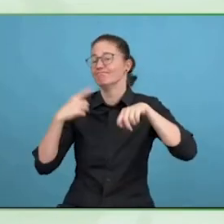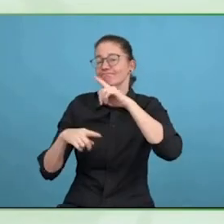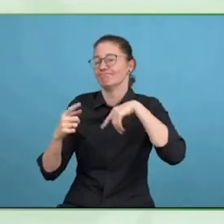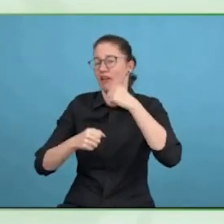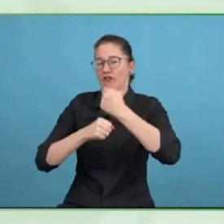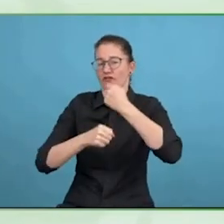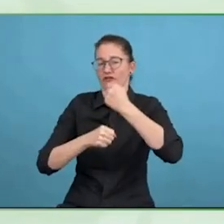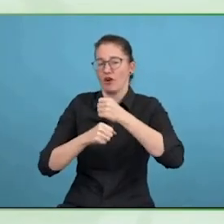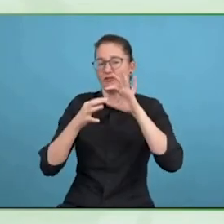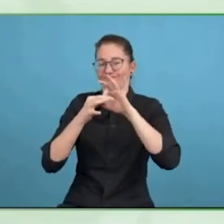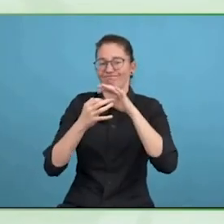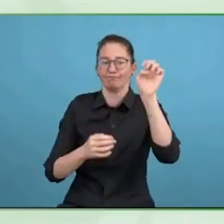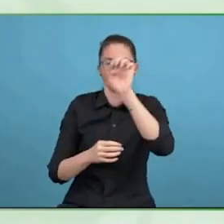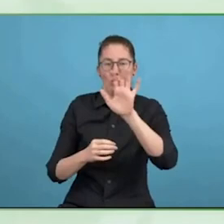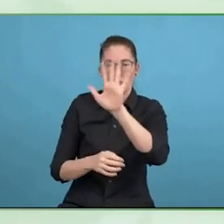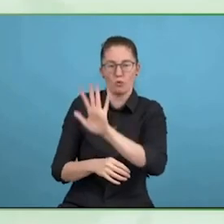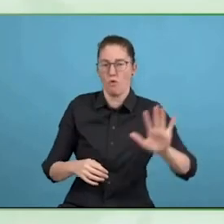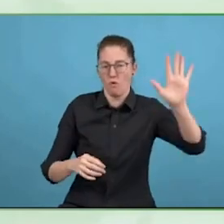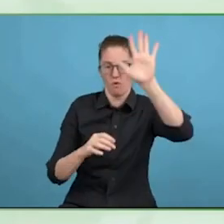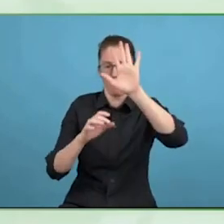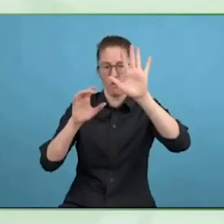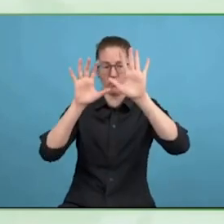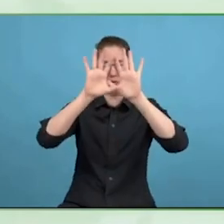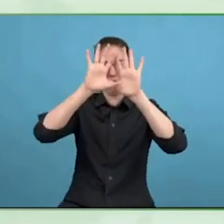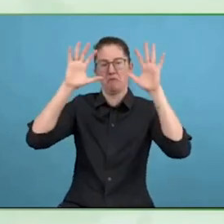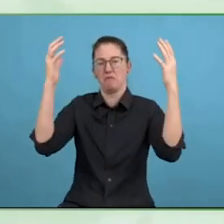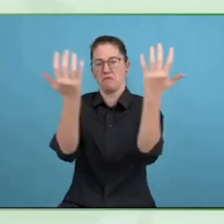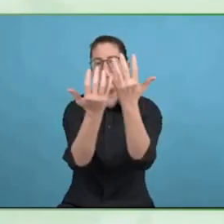I'm going to ask a very simple question now, which is brought up back. Don't worry.